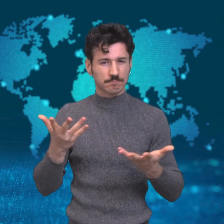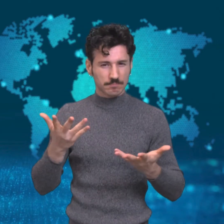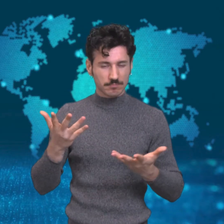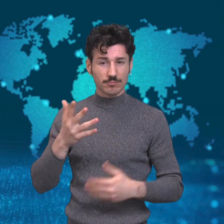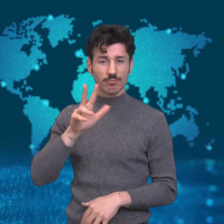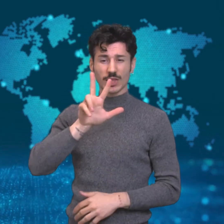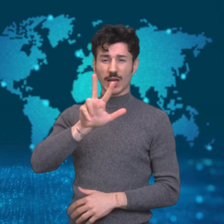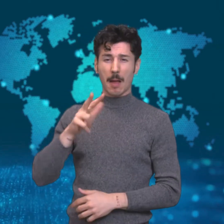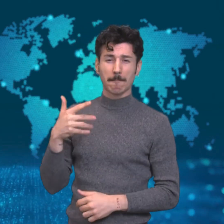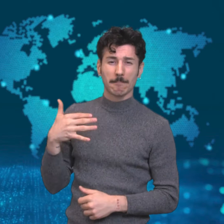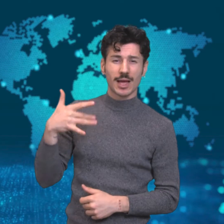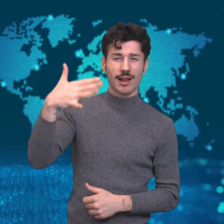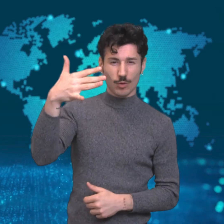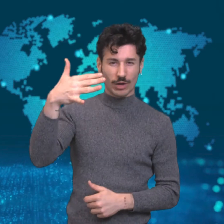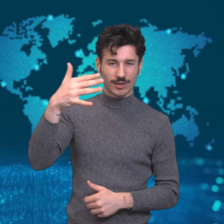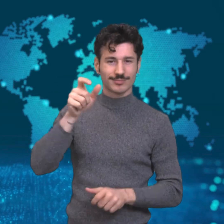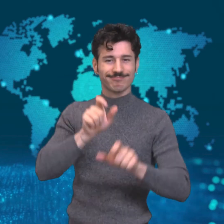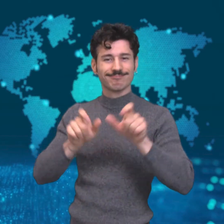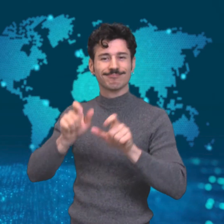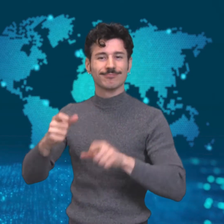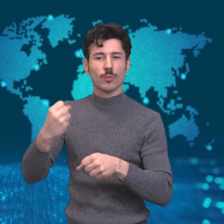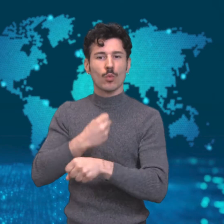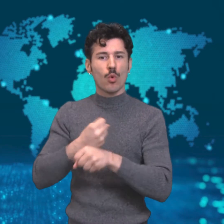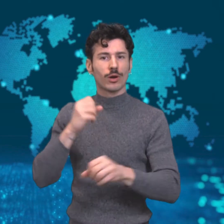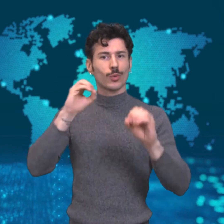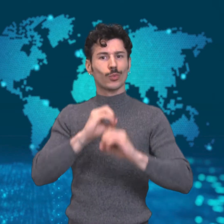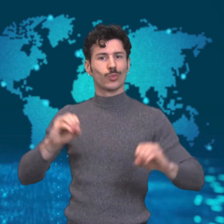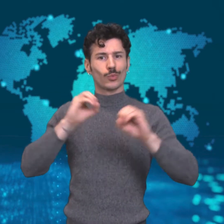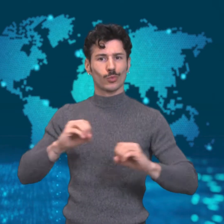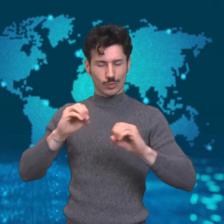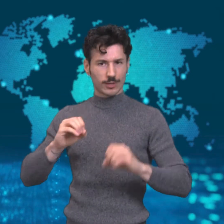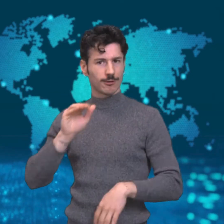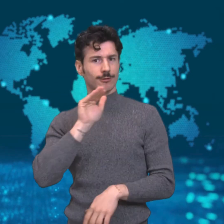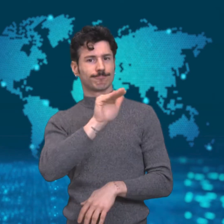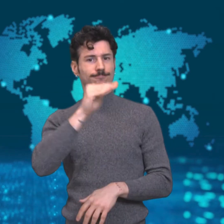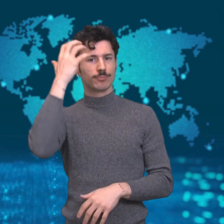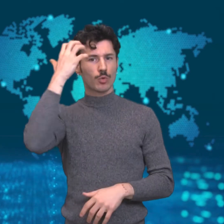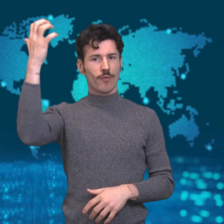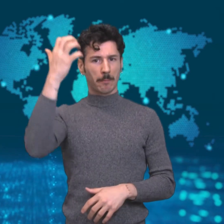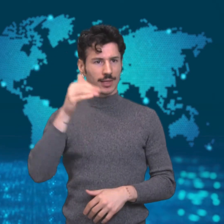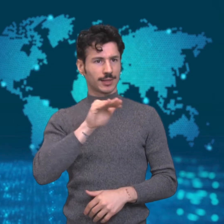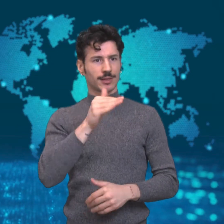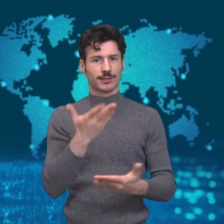The outbreak has a profound effect on the US economy.